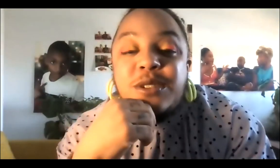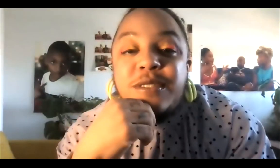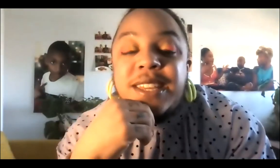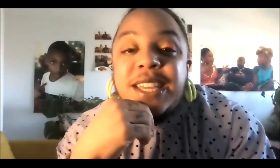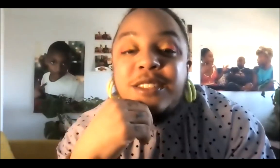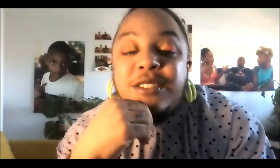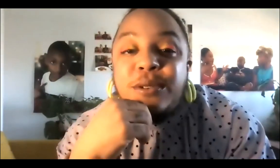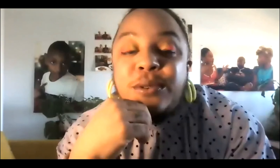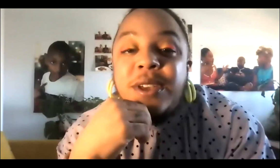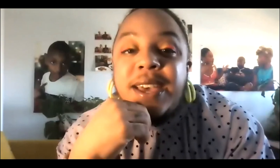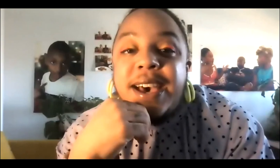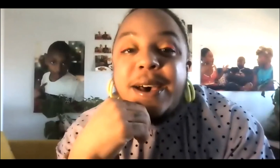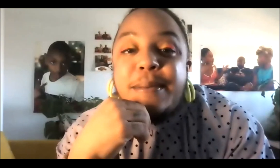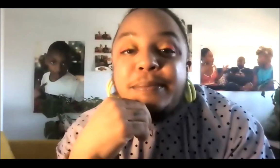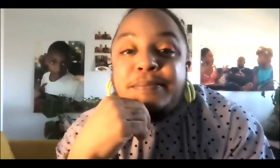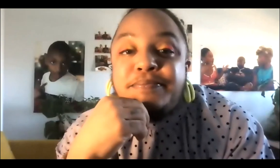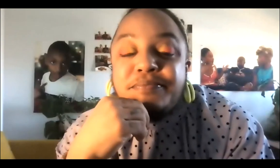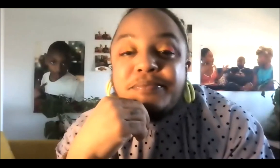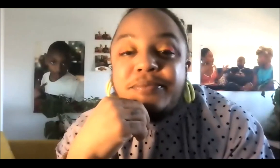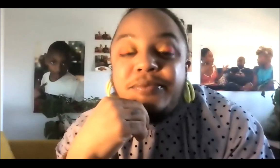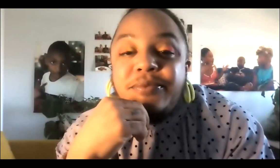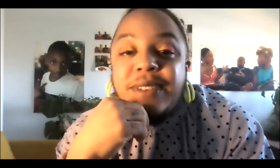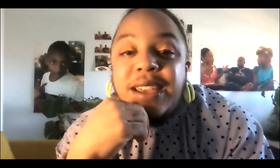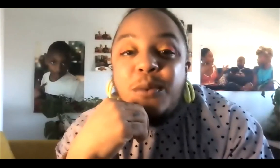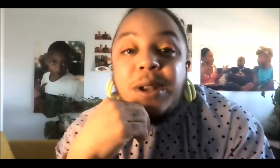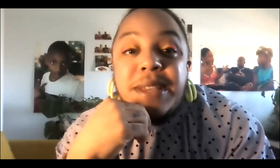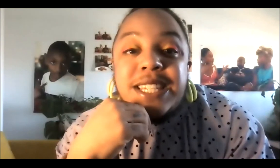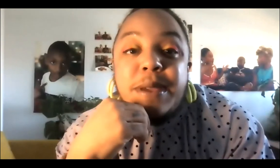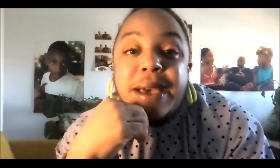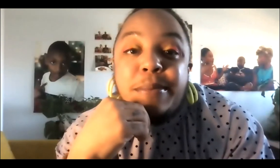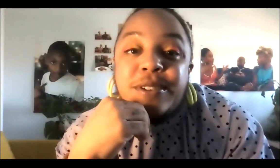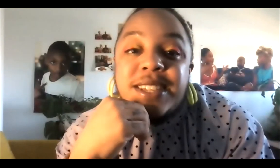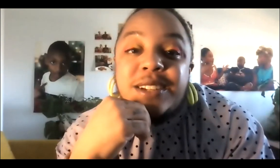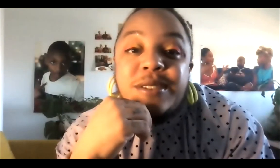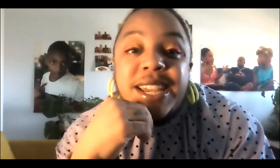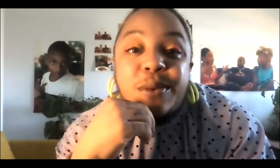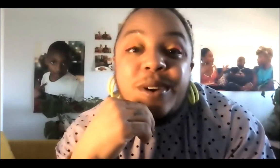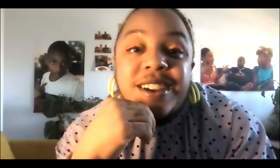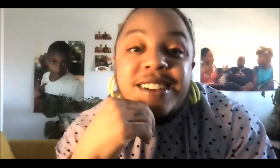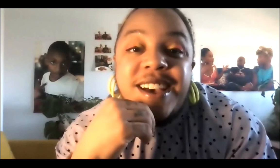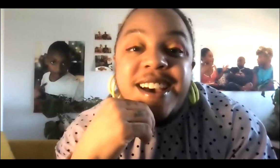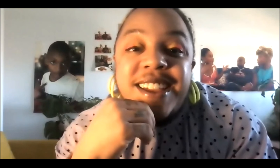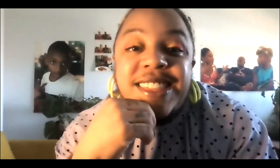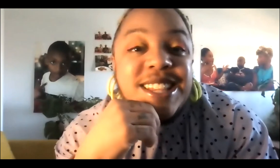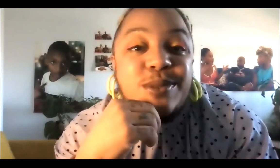sort of thinking through what it means to be a Mad person creating work in this